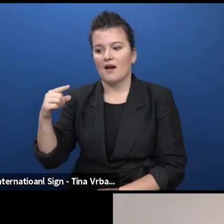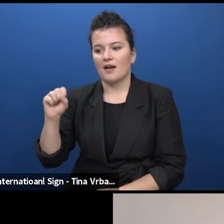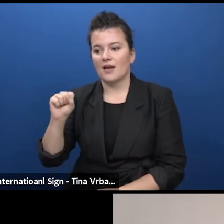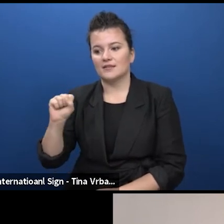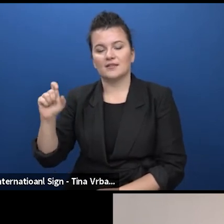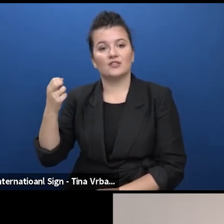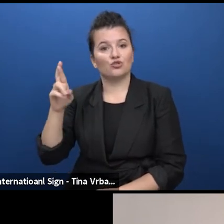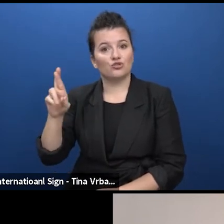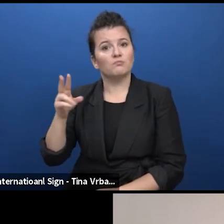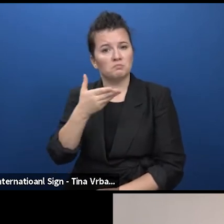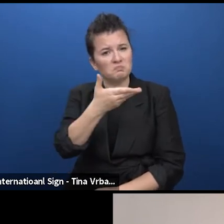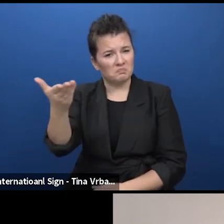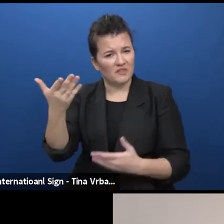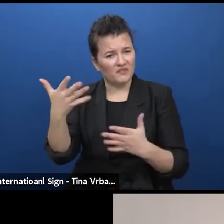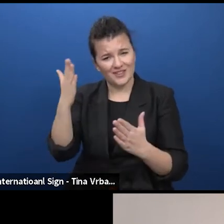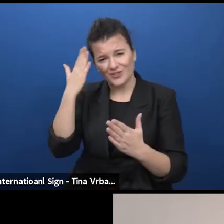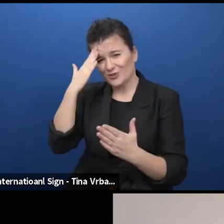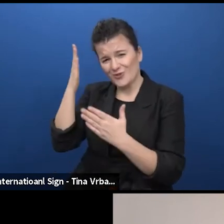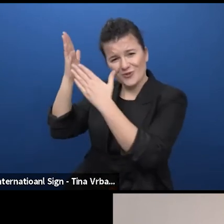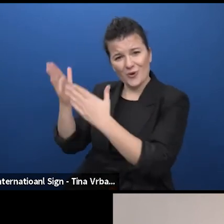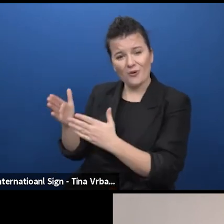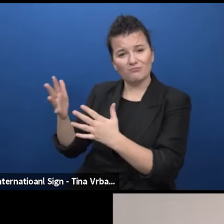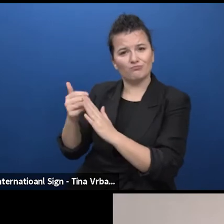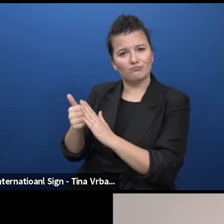Barbara Gessler, she is the head of the Creative Europe programme